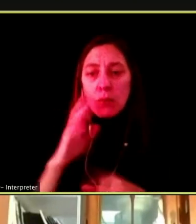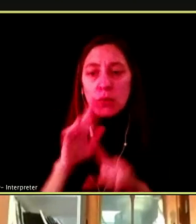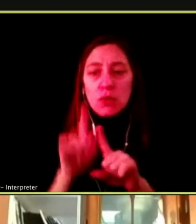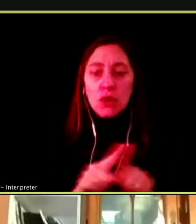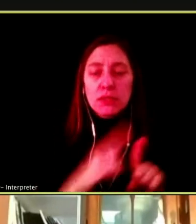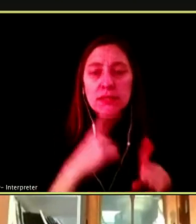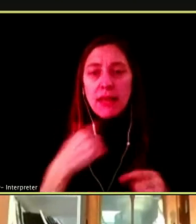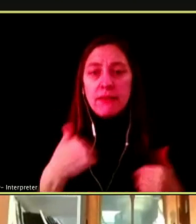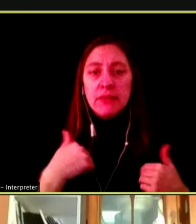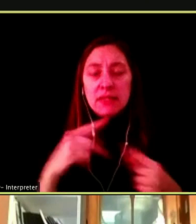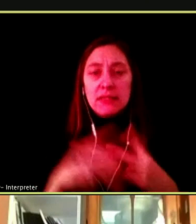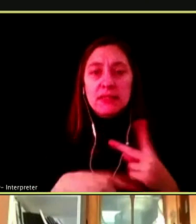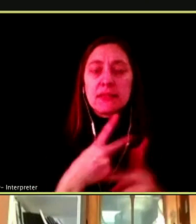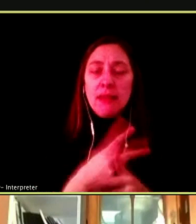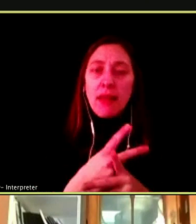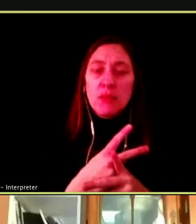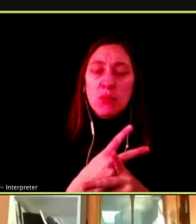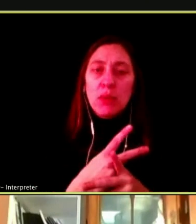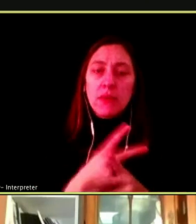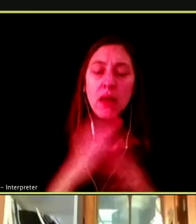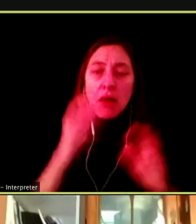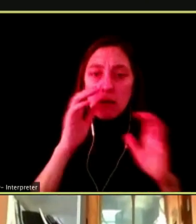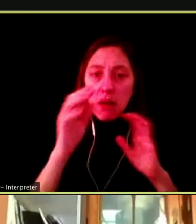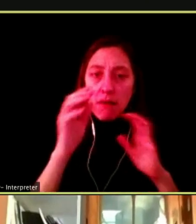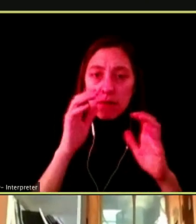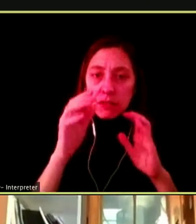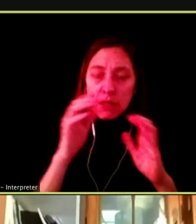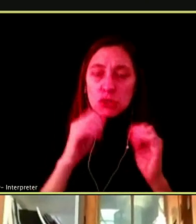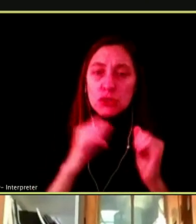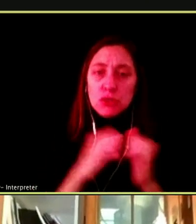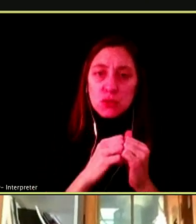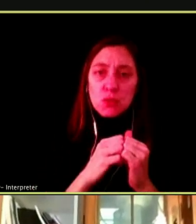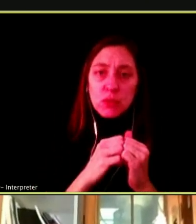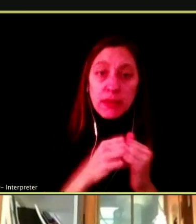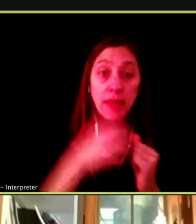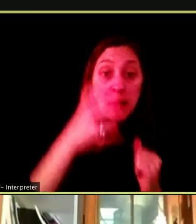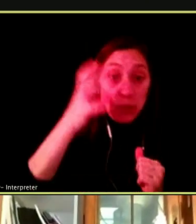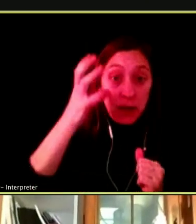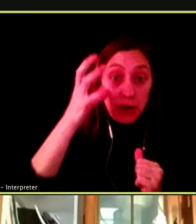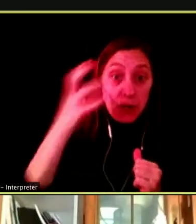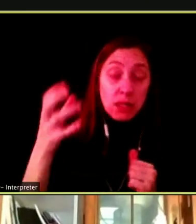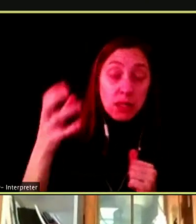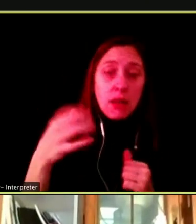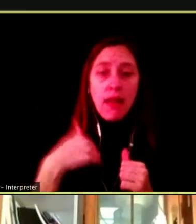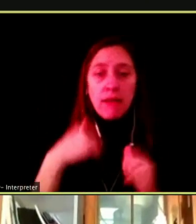VULNERABLE CONVERSATIONS NOT ONLY IF YOU ARE A PARENT HAVING THESE CONVERSATIONS WITH YOUR